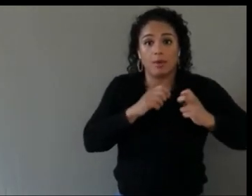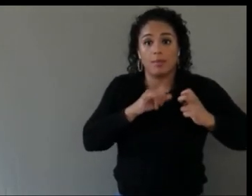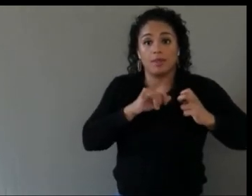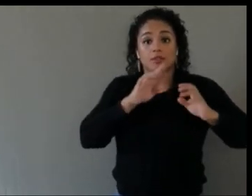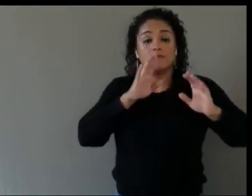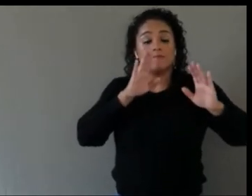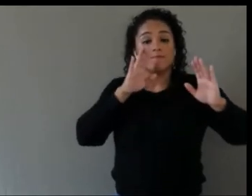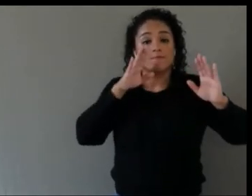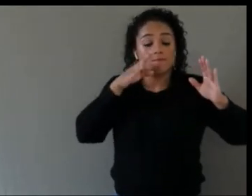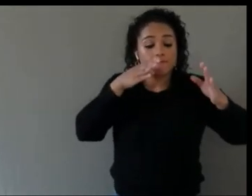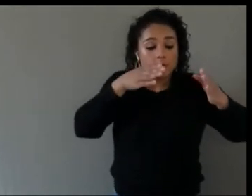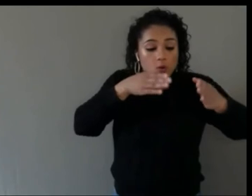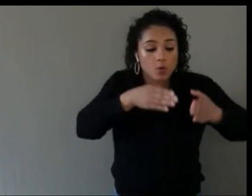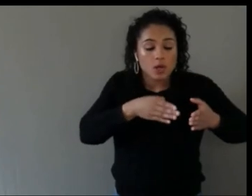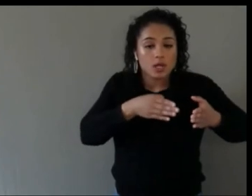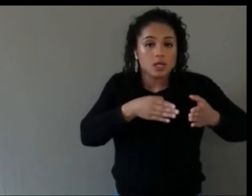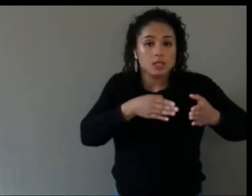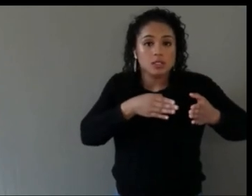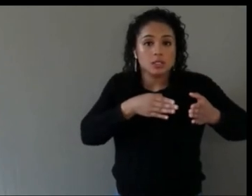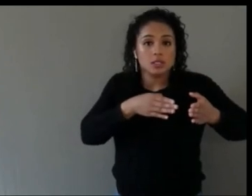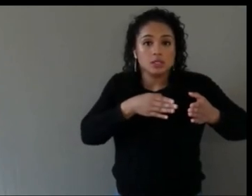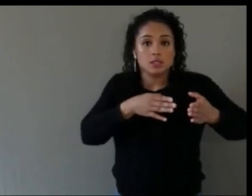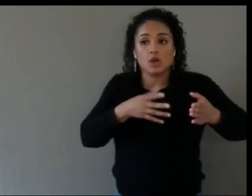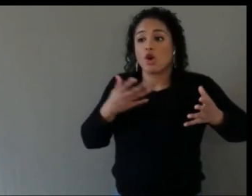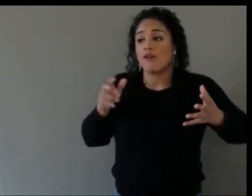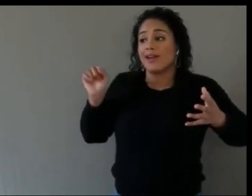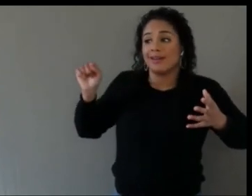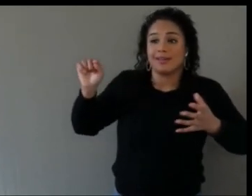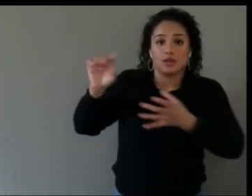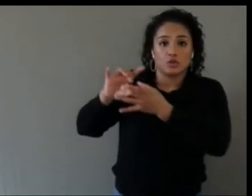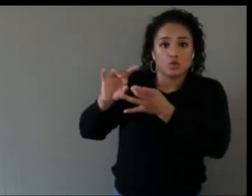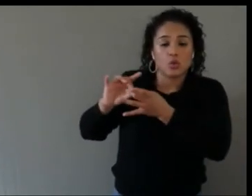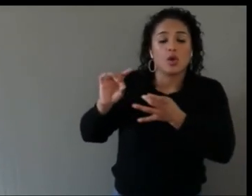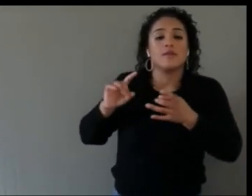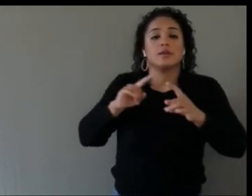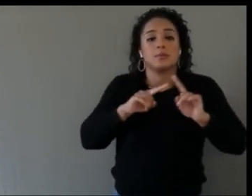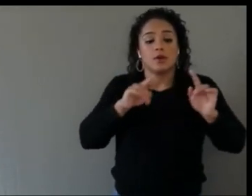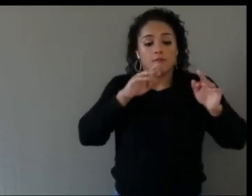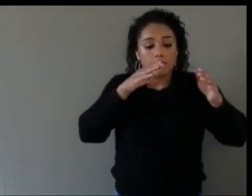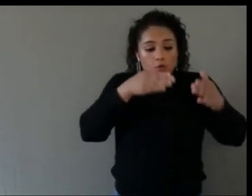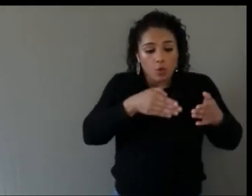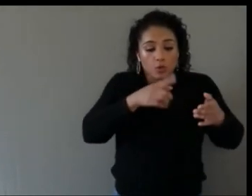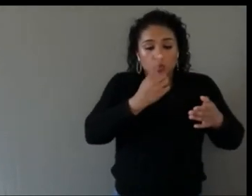building off what everybody said, just focusing on one space, see if you can build